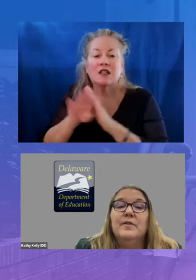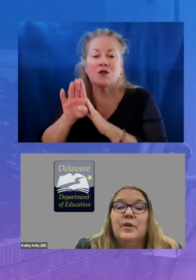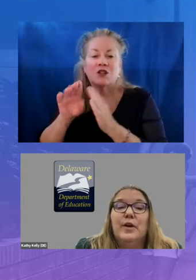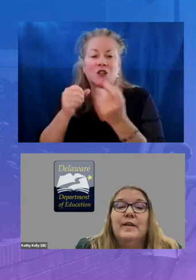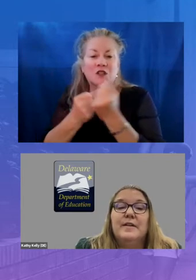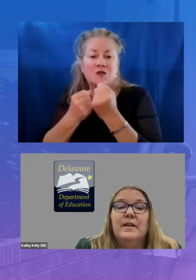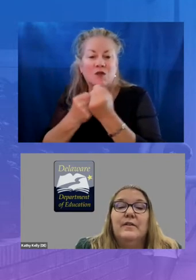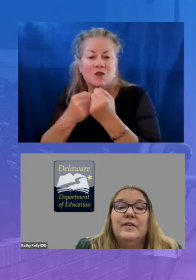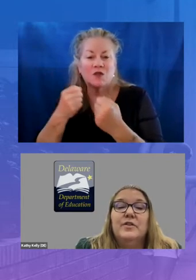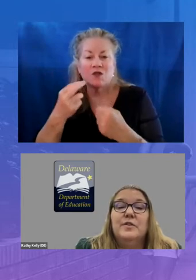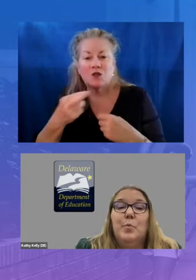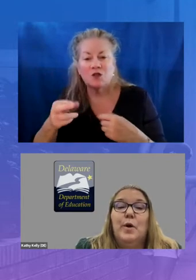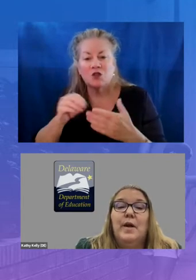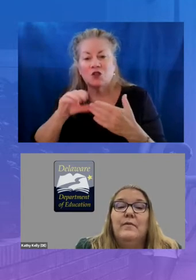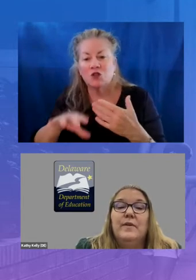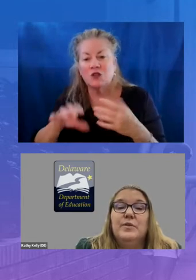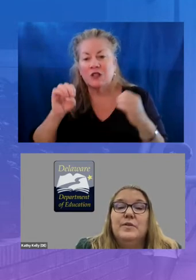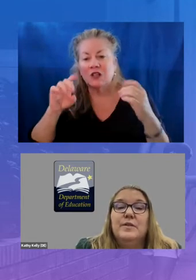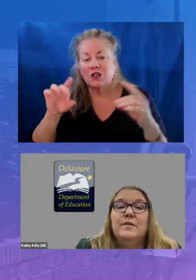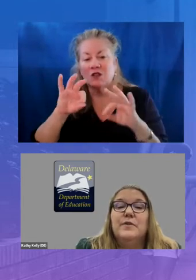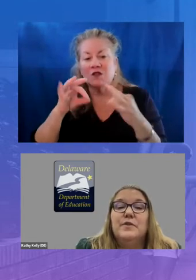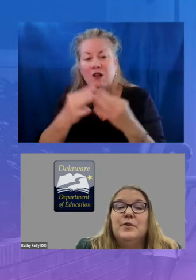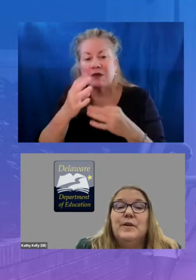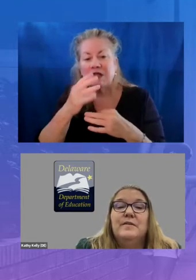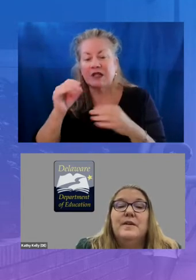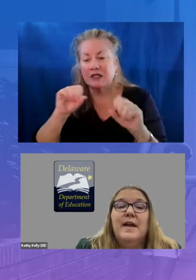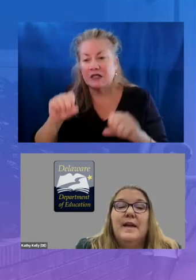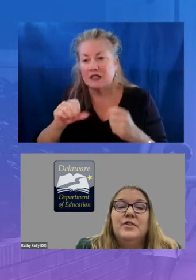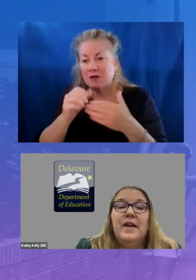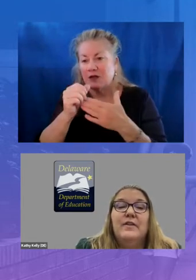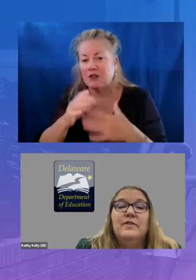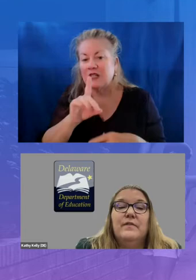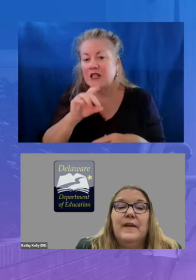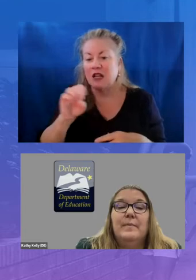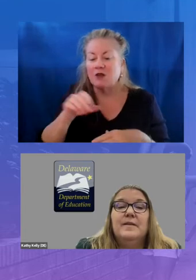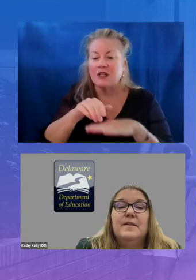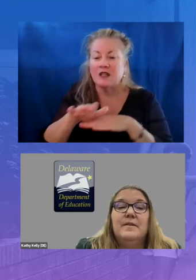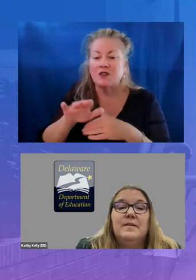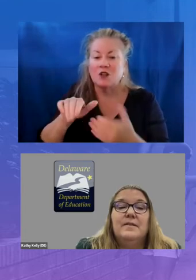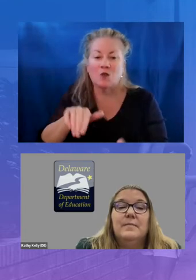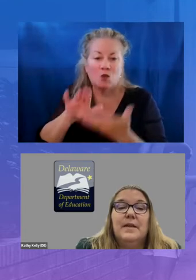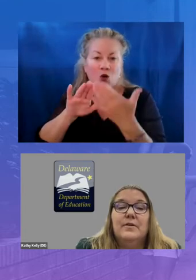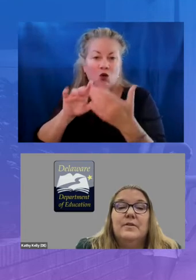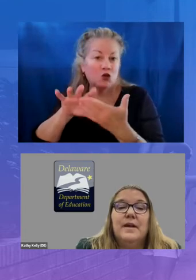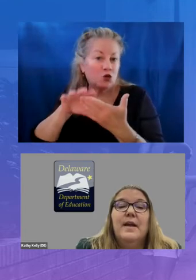learning acceleration support and resources for students educators families and system leaders